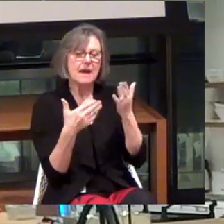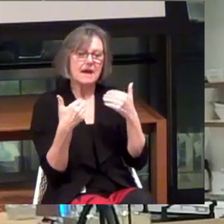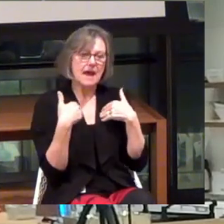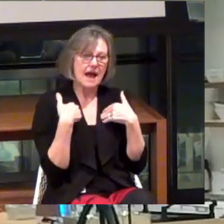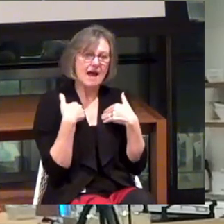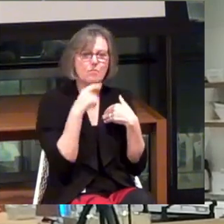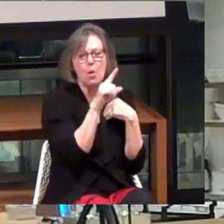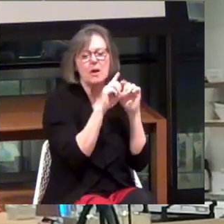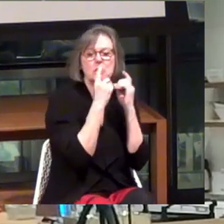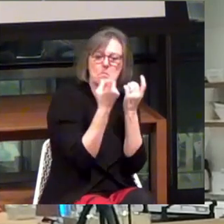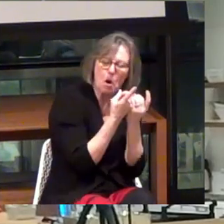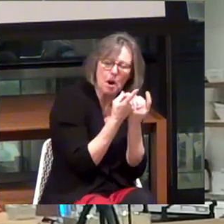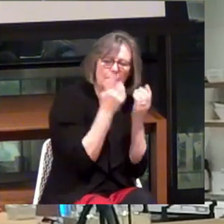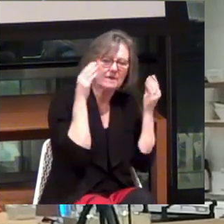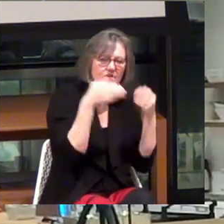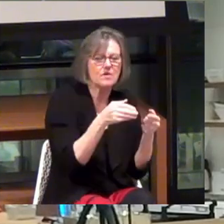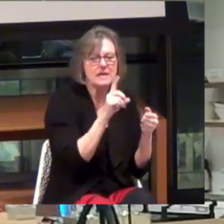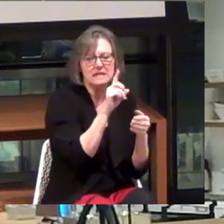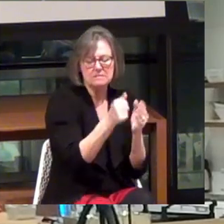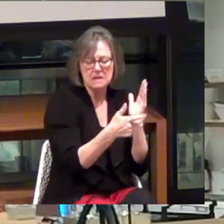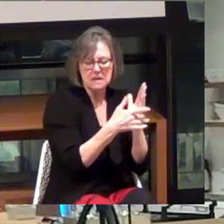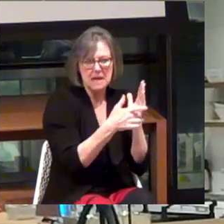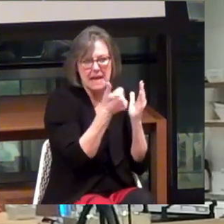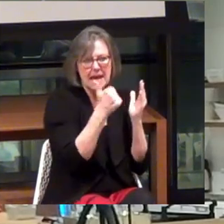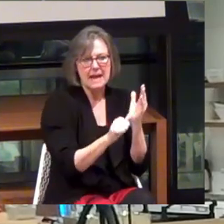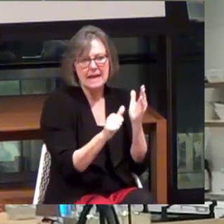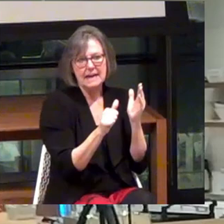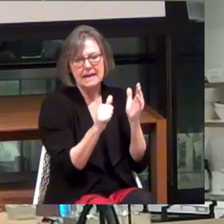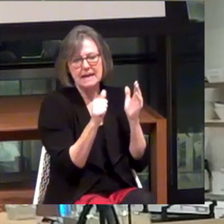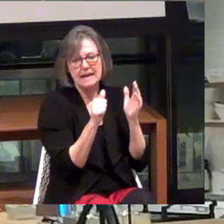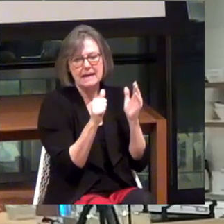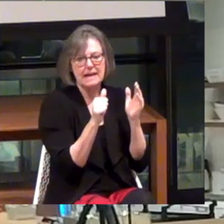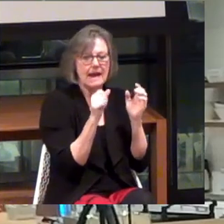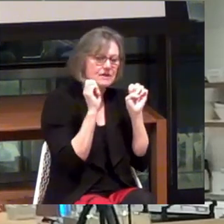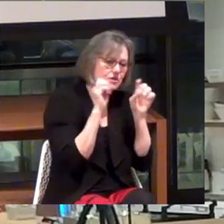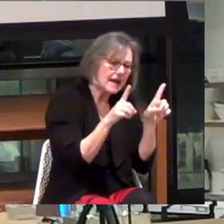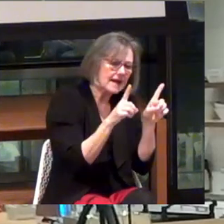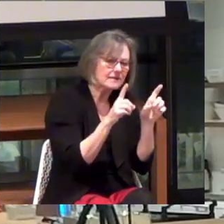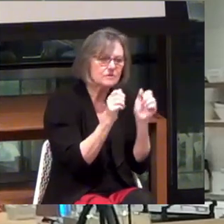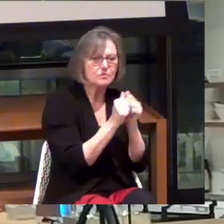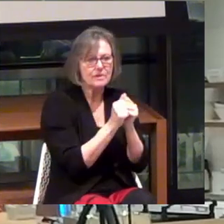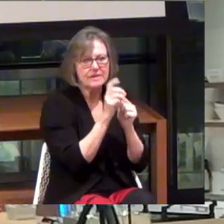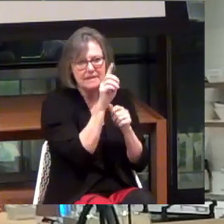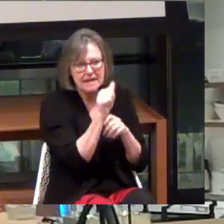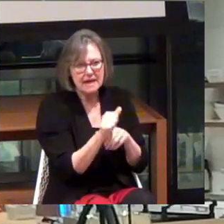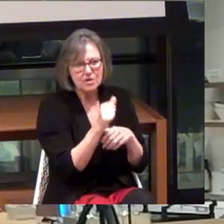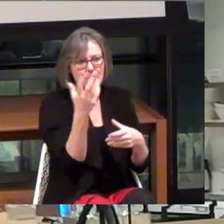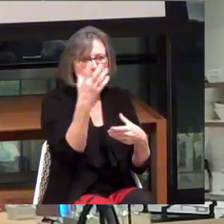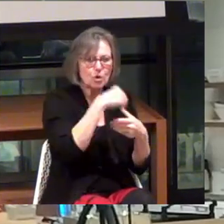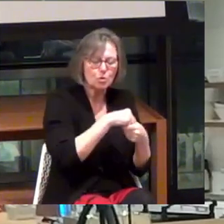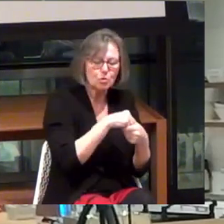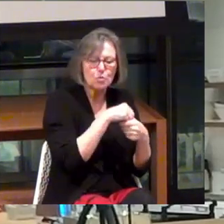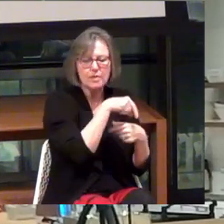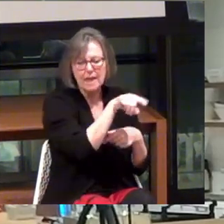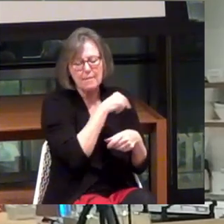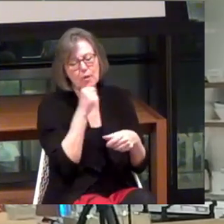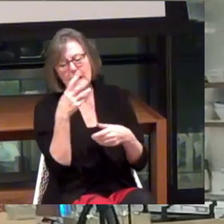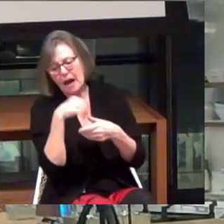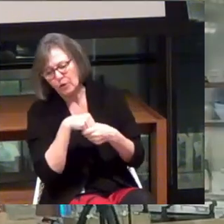that focuses on disability tech? Were there any edge cases that you had to have a debate about whether to include or not include? Yes.